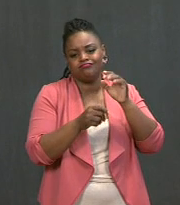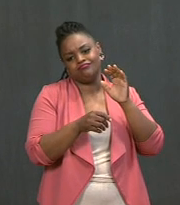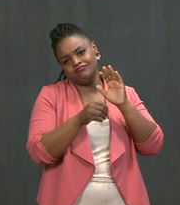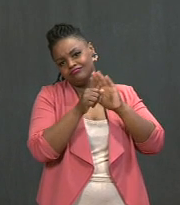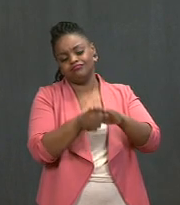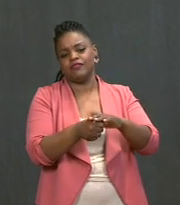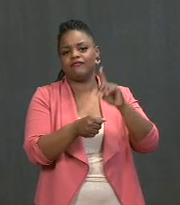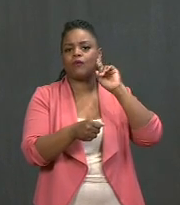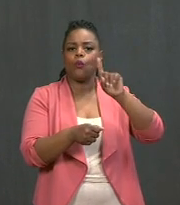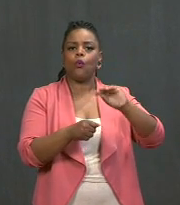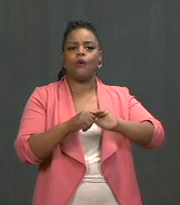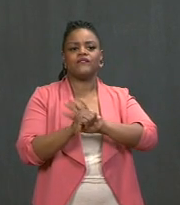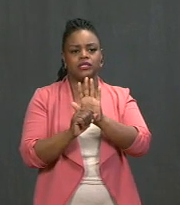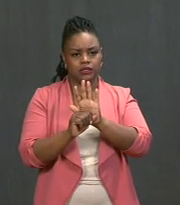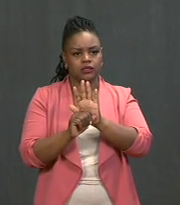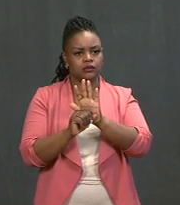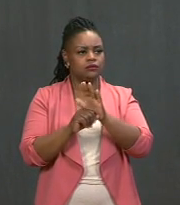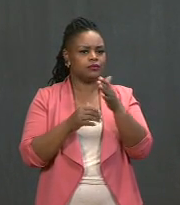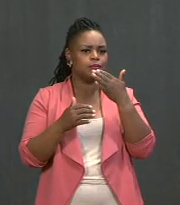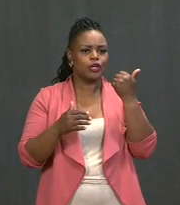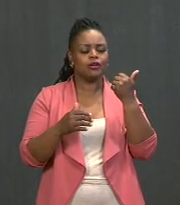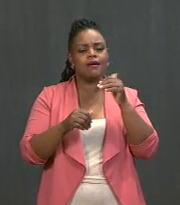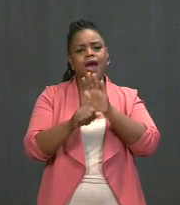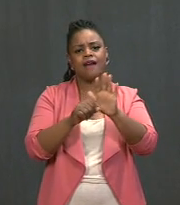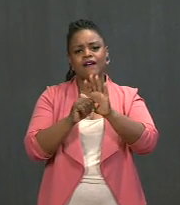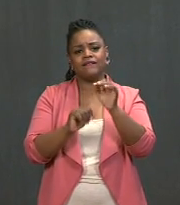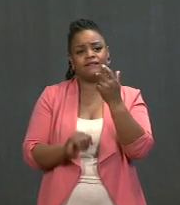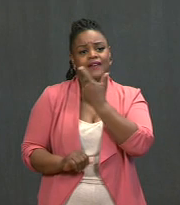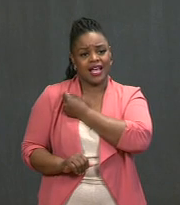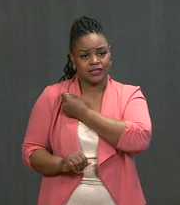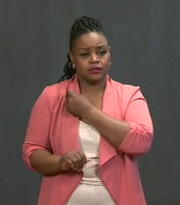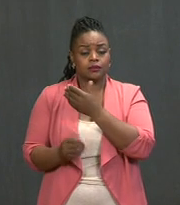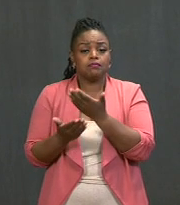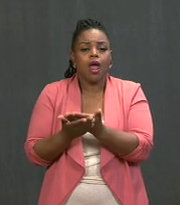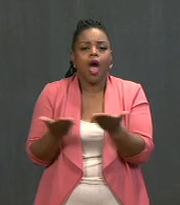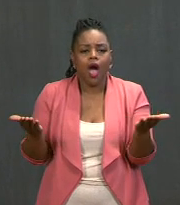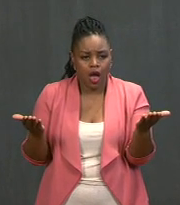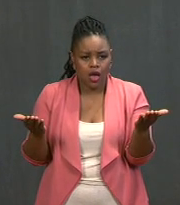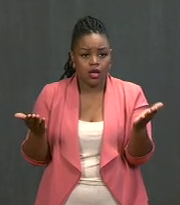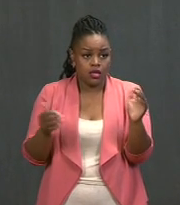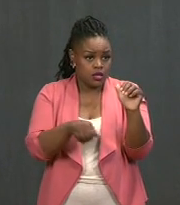And that's what we've been doing: getting enough vaccine supply, mobilizing more vaccinators,